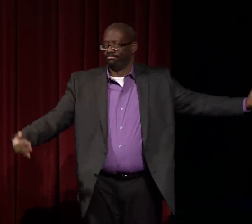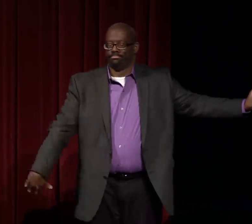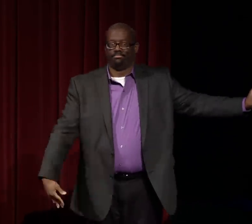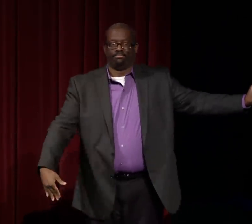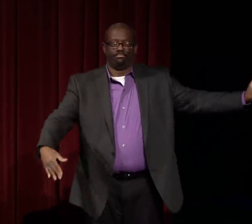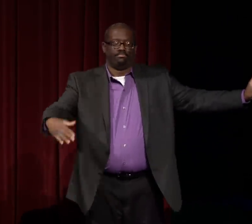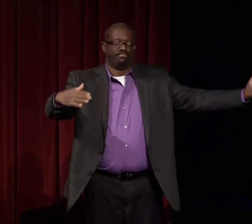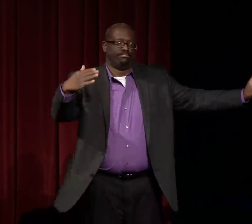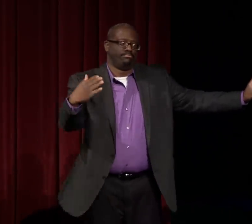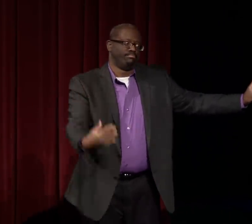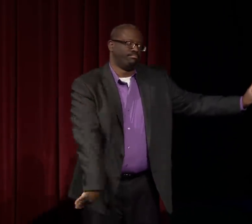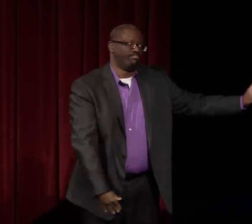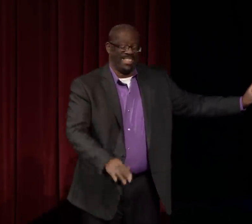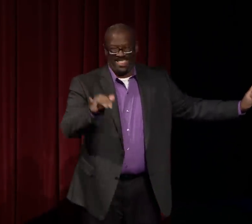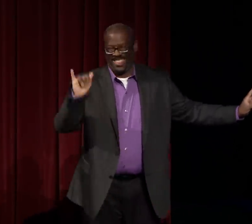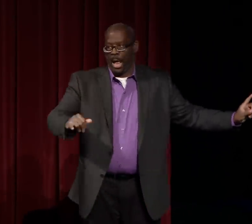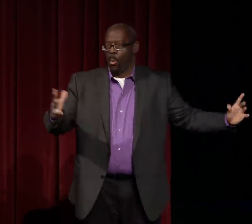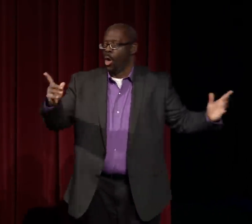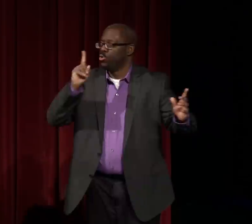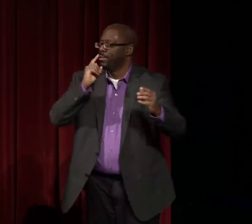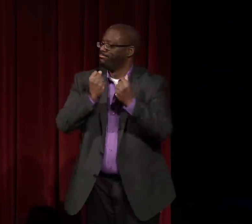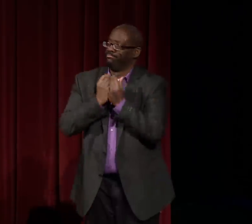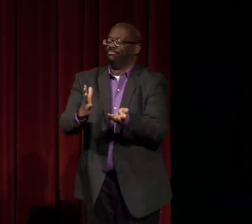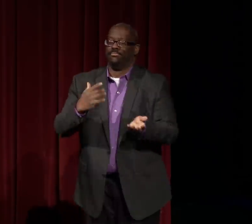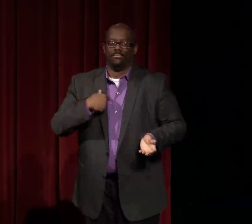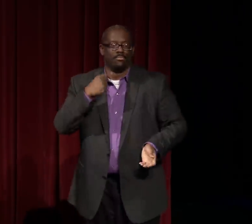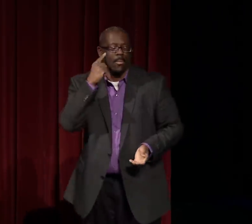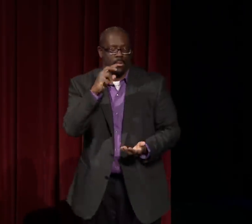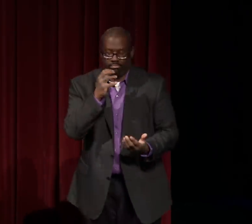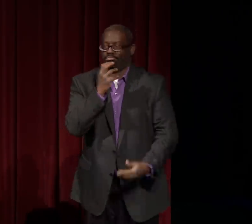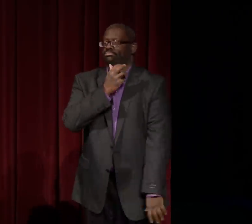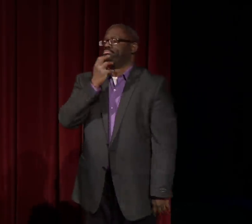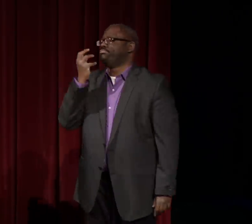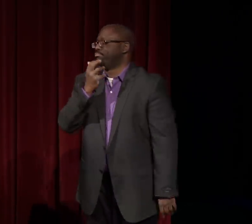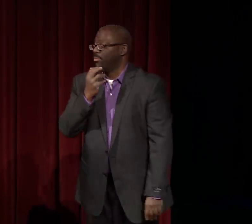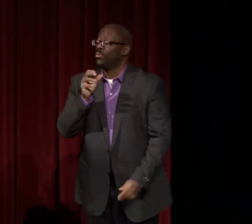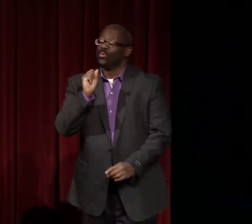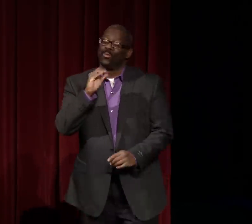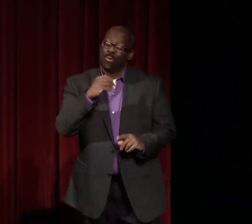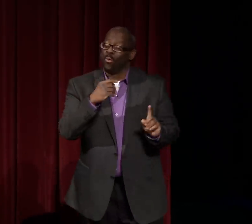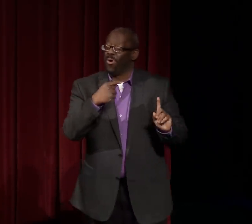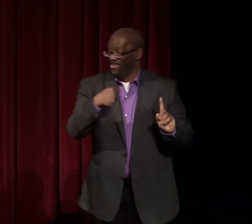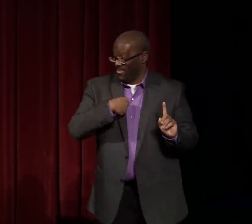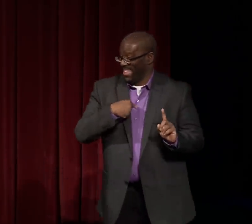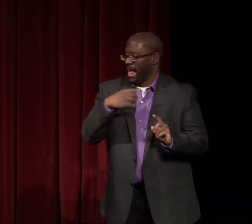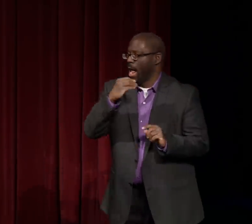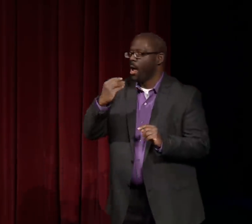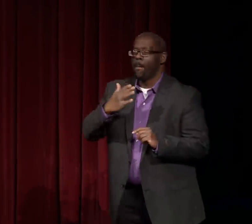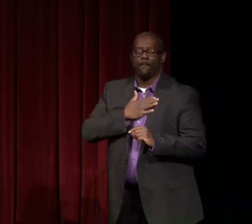to have some information about their own history, and to have this from the decade of the '70's is fantastic.